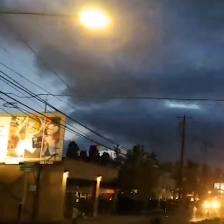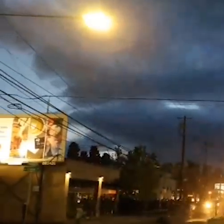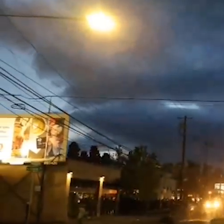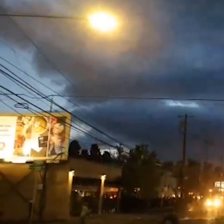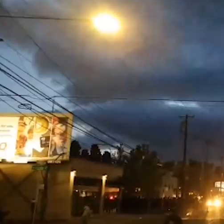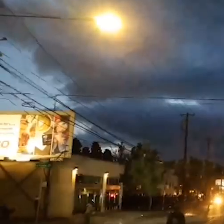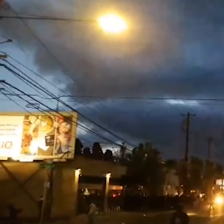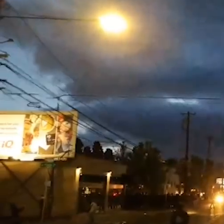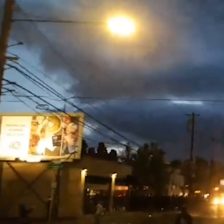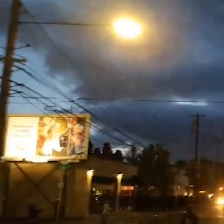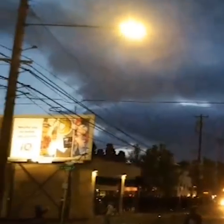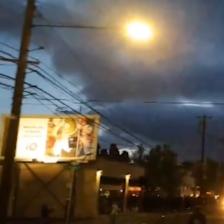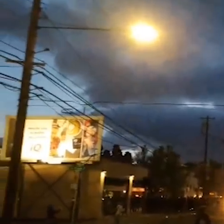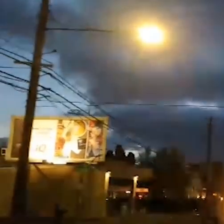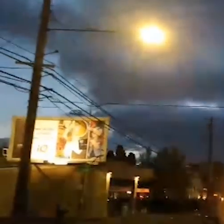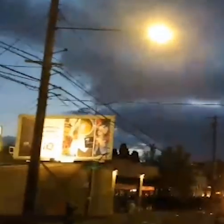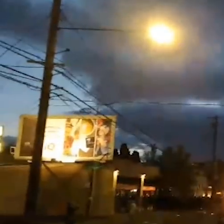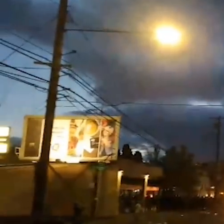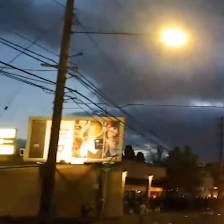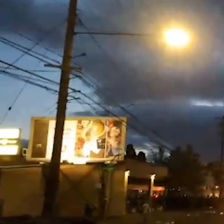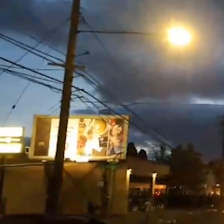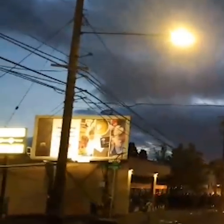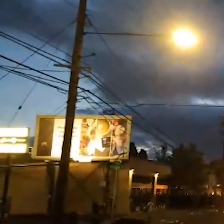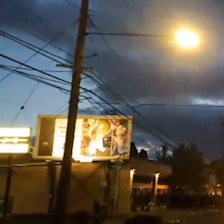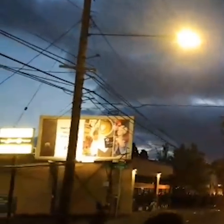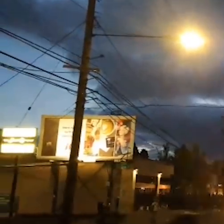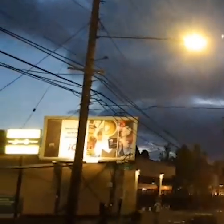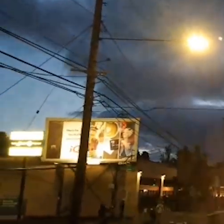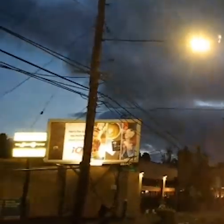and keep in mind this went on for a while. This went on for over an